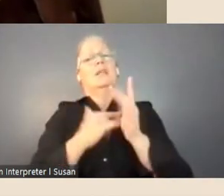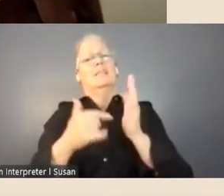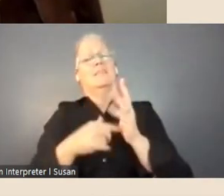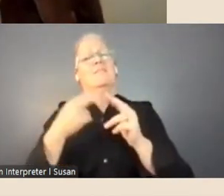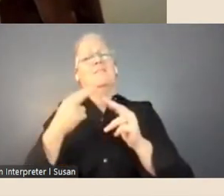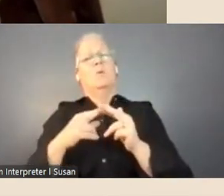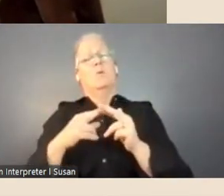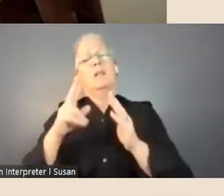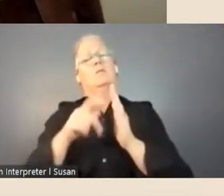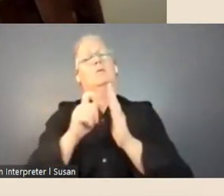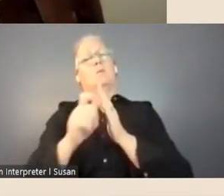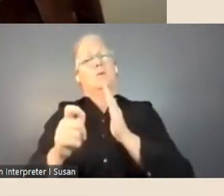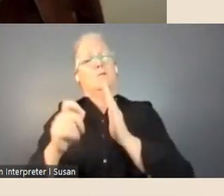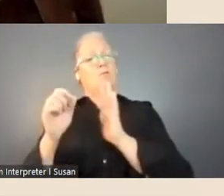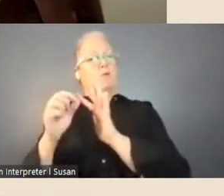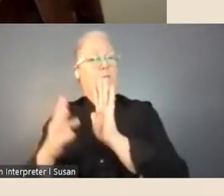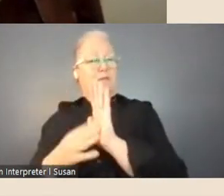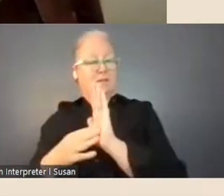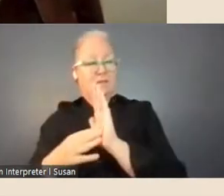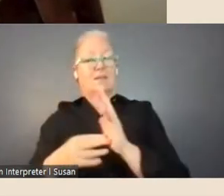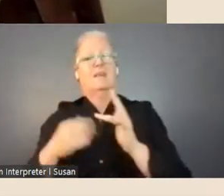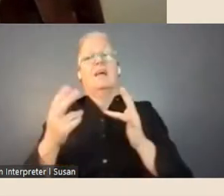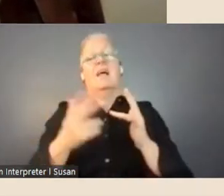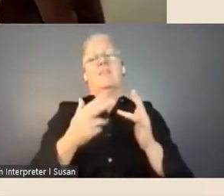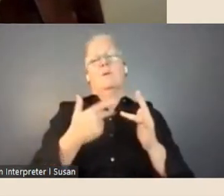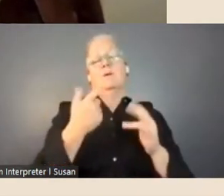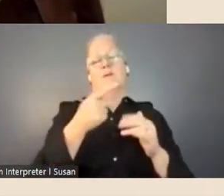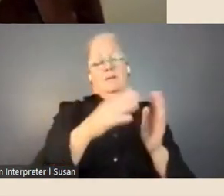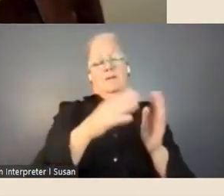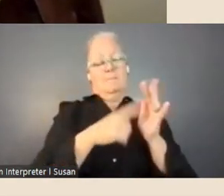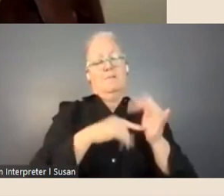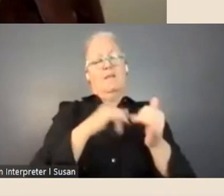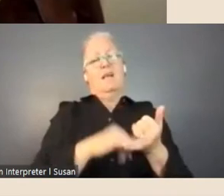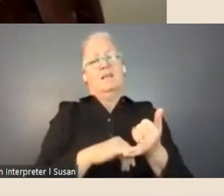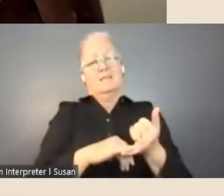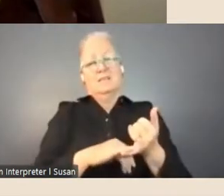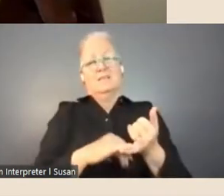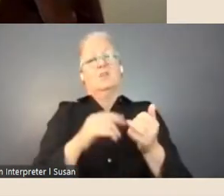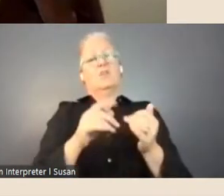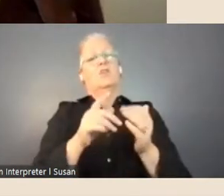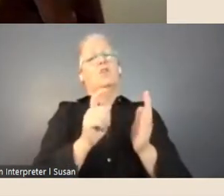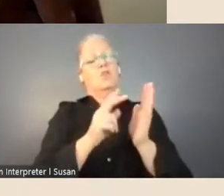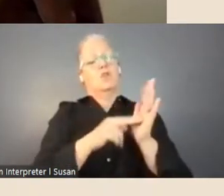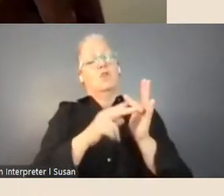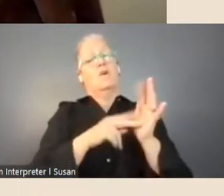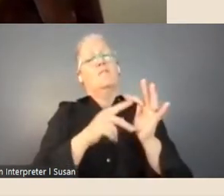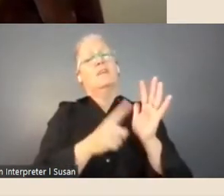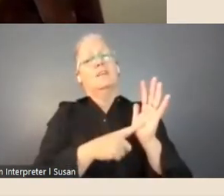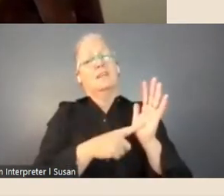and the 2016 Creative Fellow, Miles Allinson's novel 'In Moonland' launched just this month.